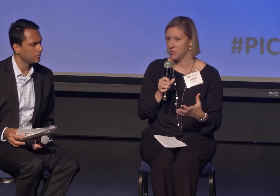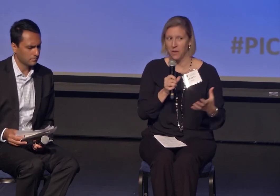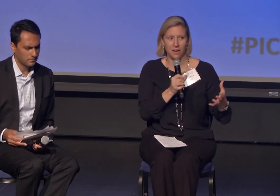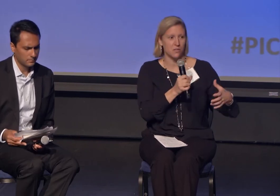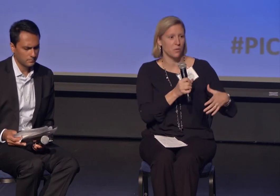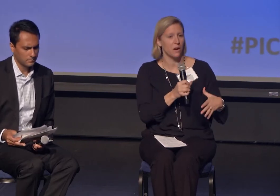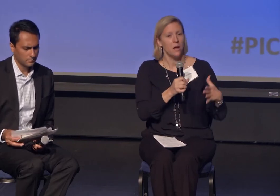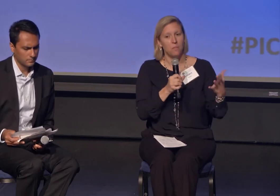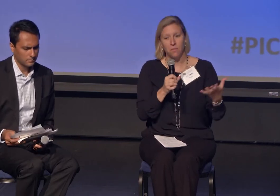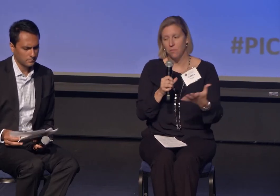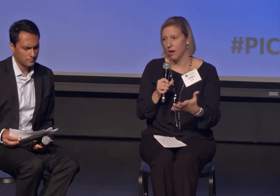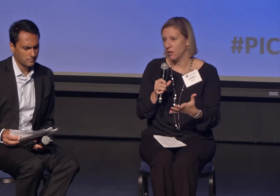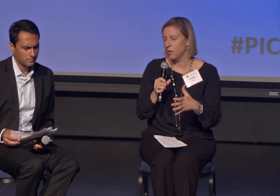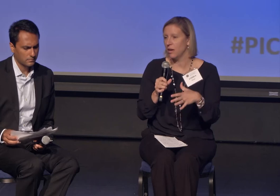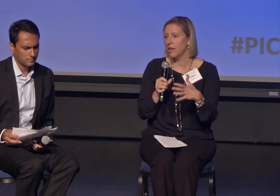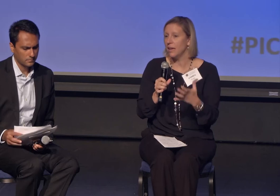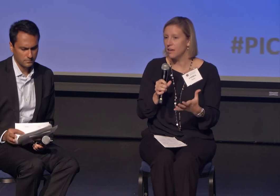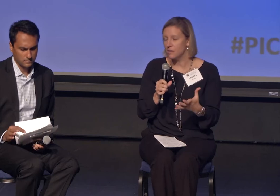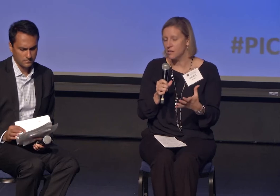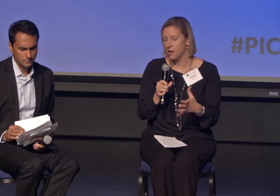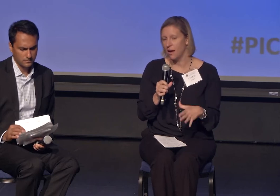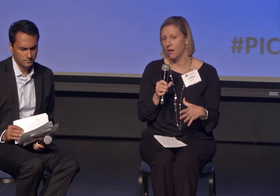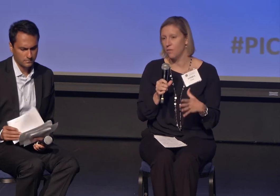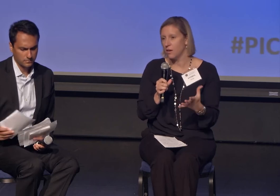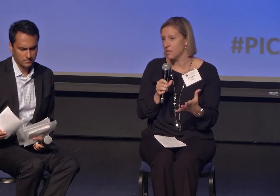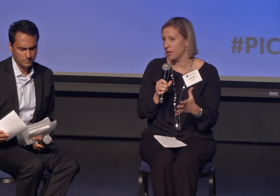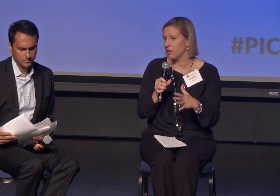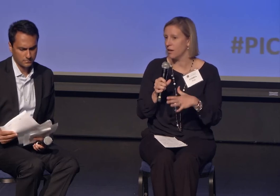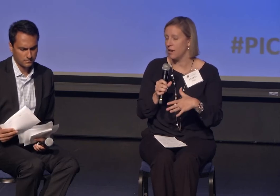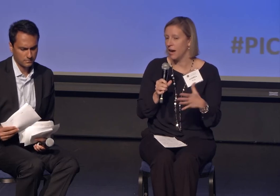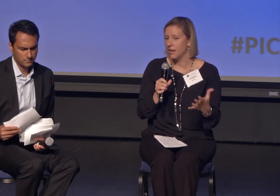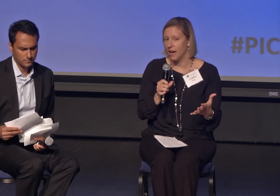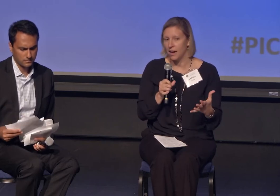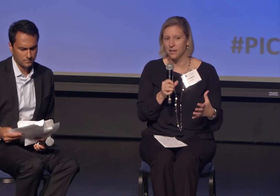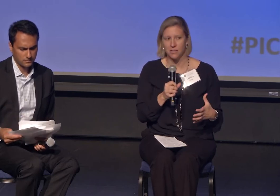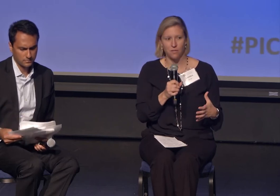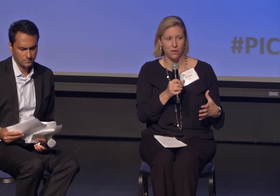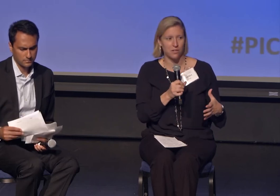or my community is very singular and not yet as diverse,